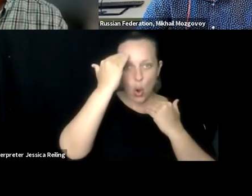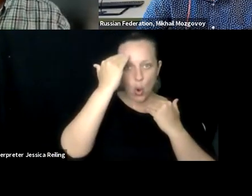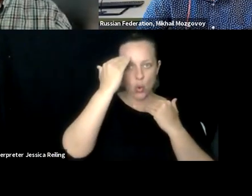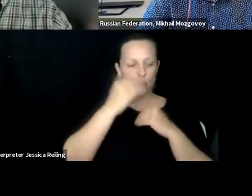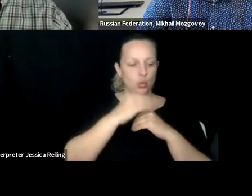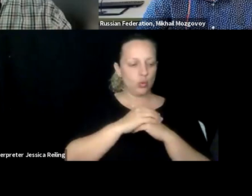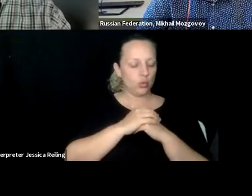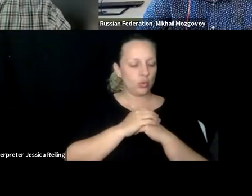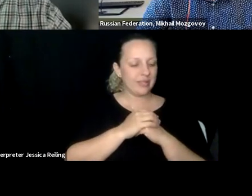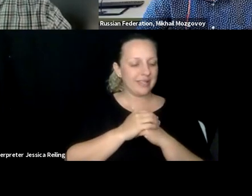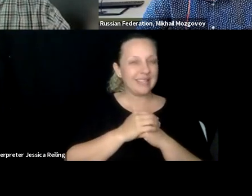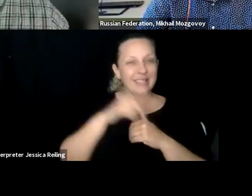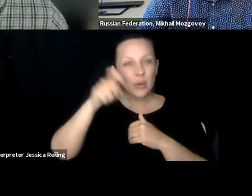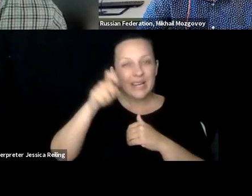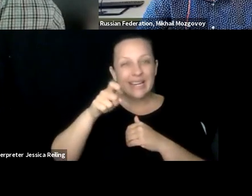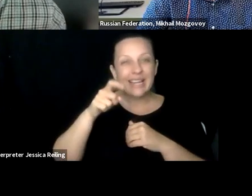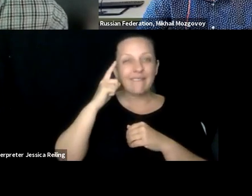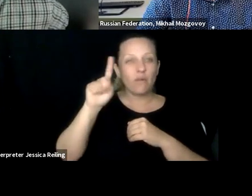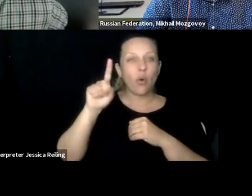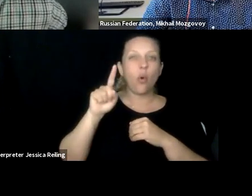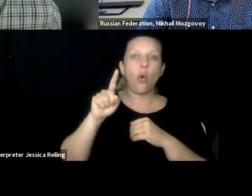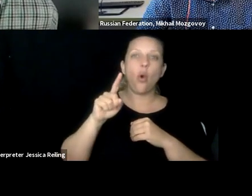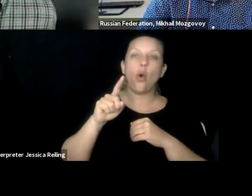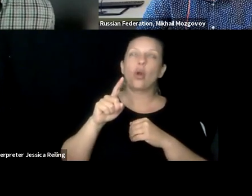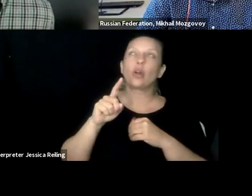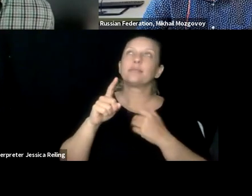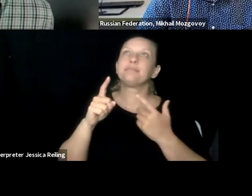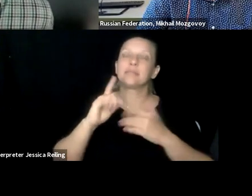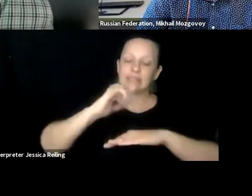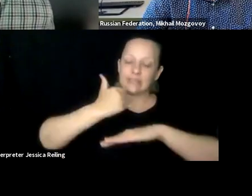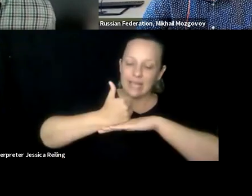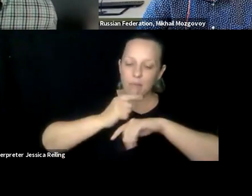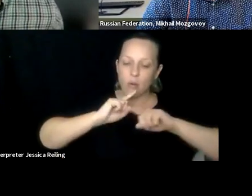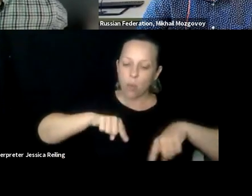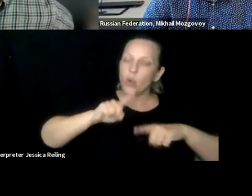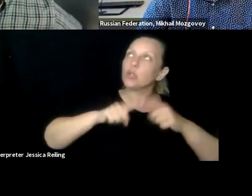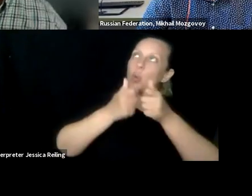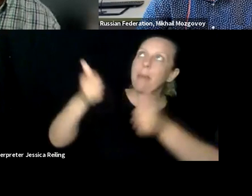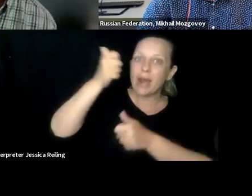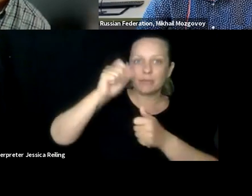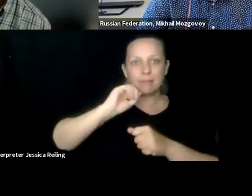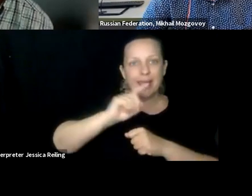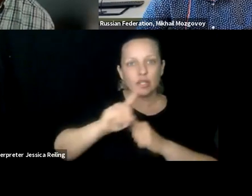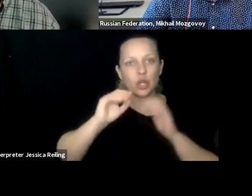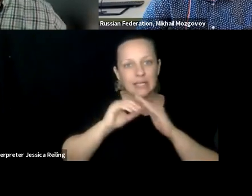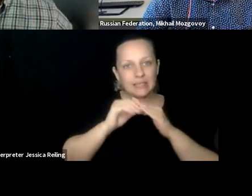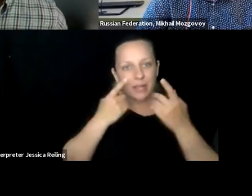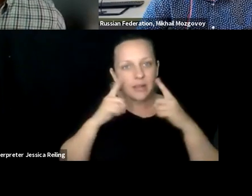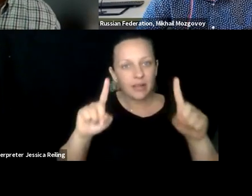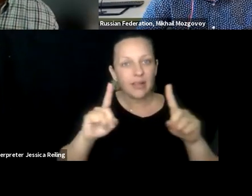management that the awareness, the understanding of support is there? Is there a need for strategically developed something like